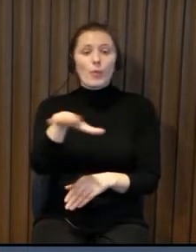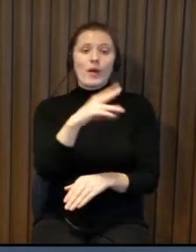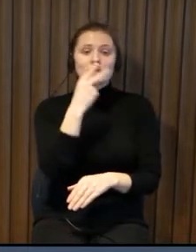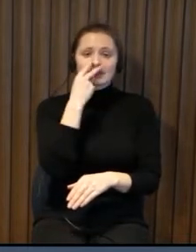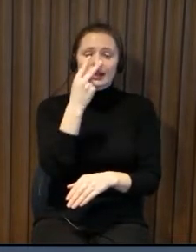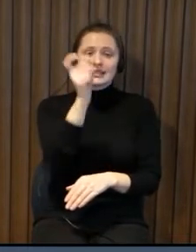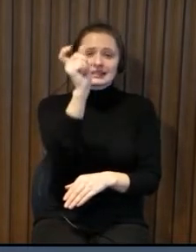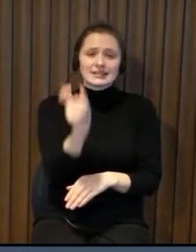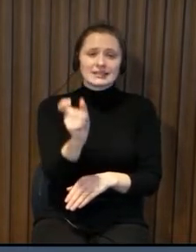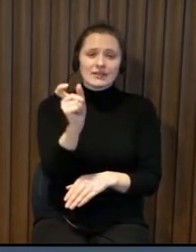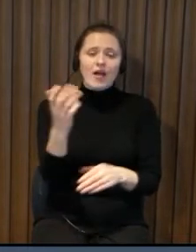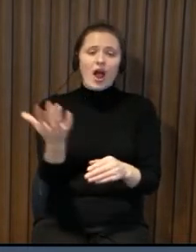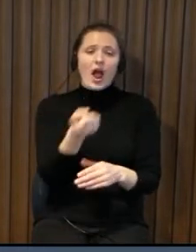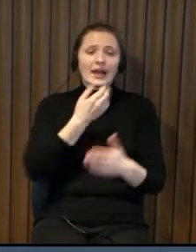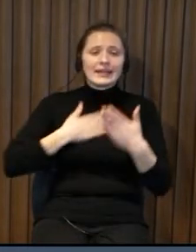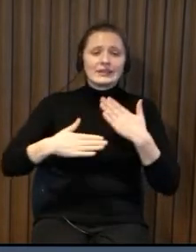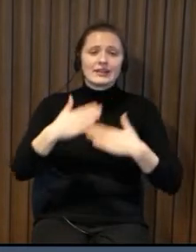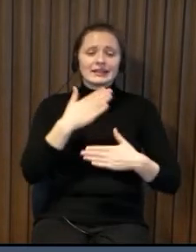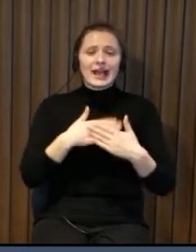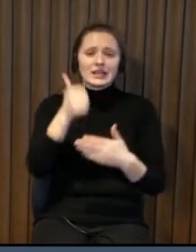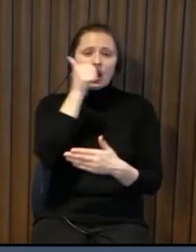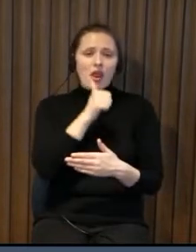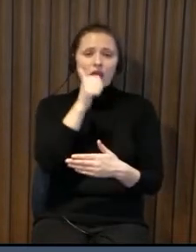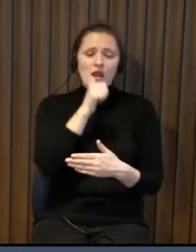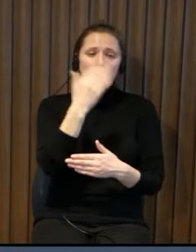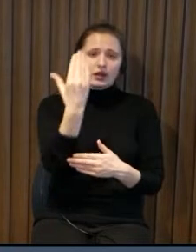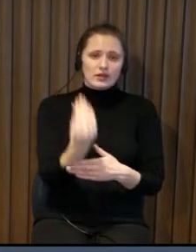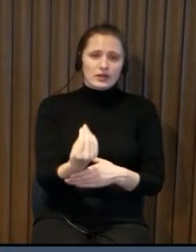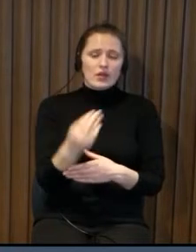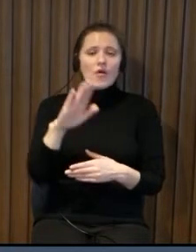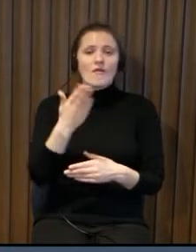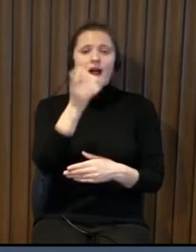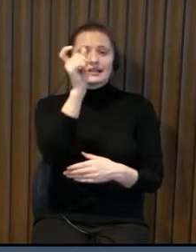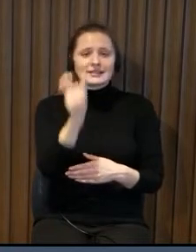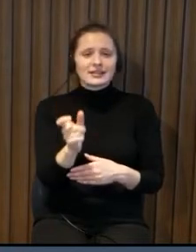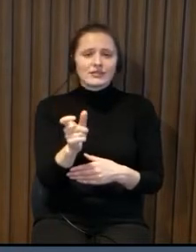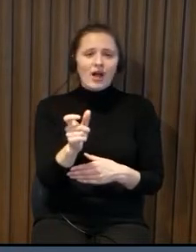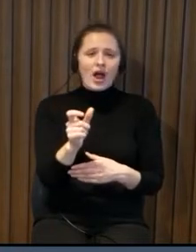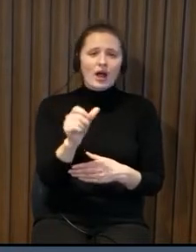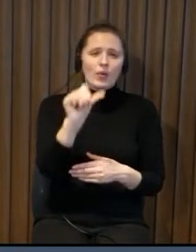working with locations and then we can look at the daily routine and the daily life